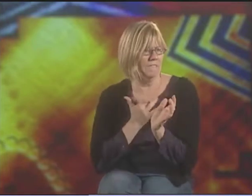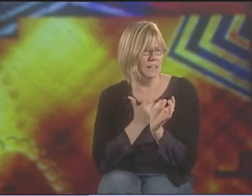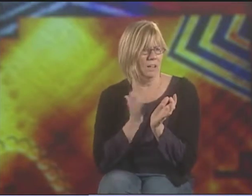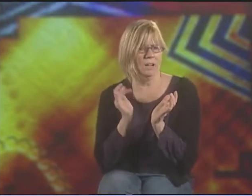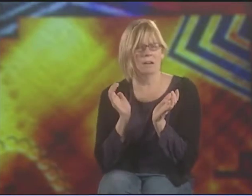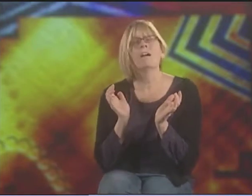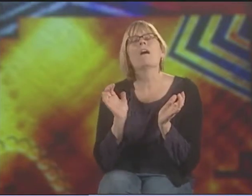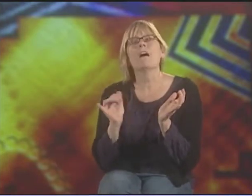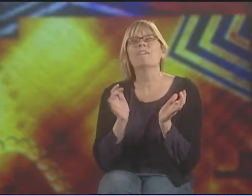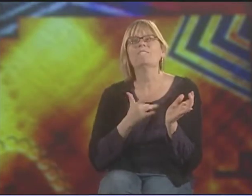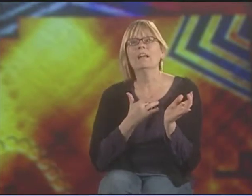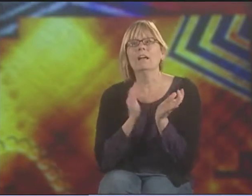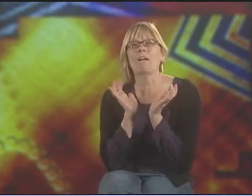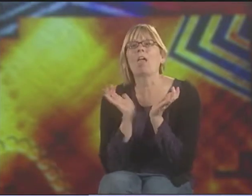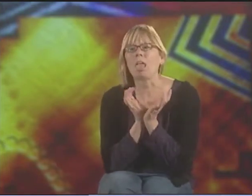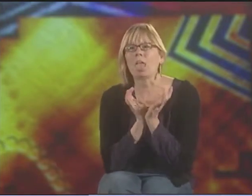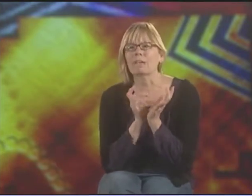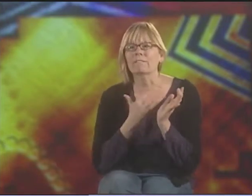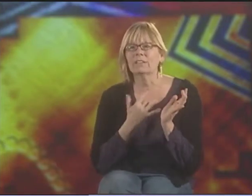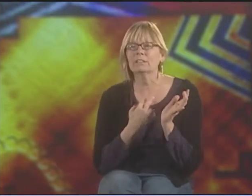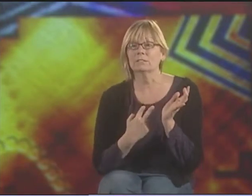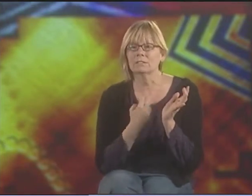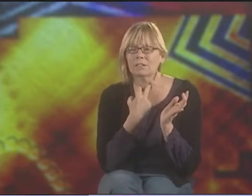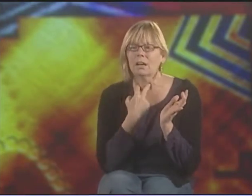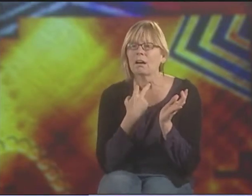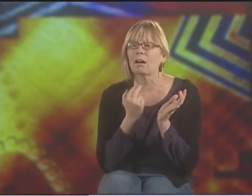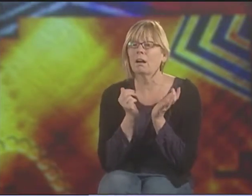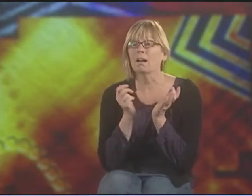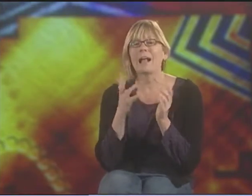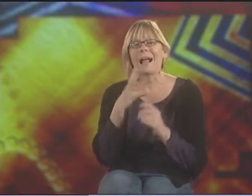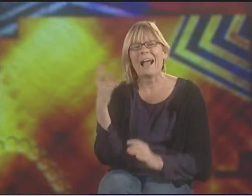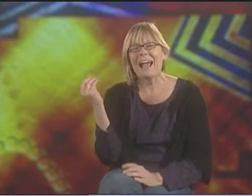"WHY DO I KEEP THEM TOGETHER? I FEEL THAT I HAVE TO. I FEEL STUCK."